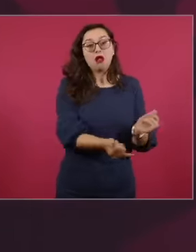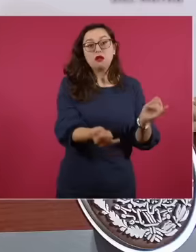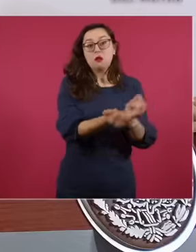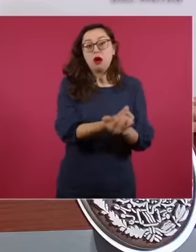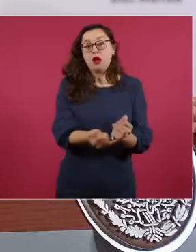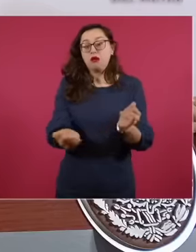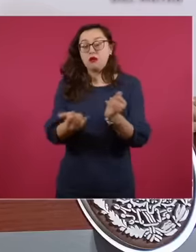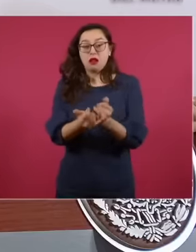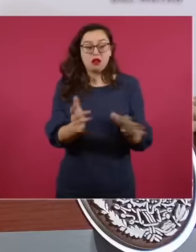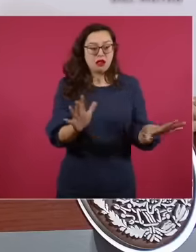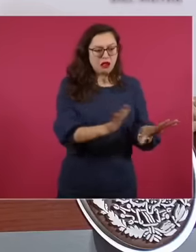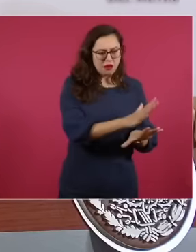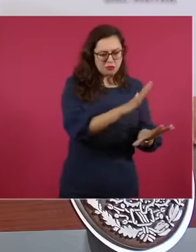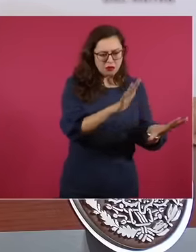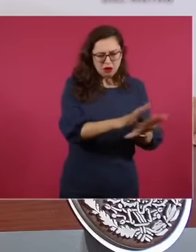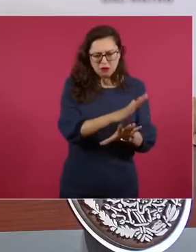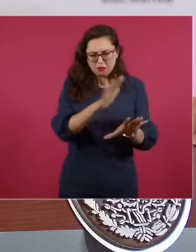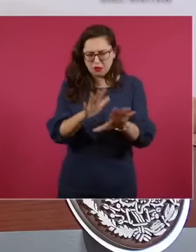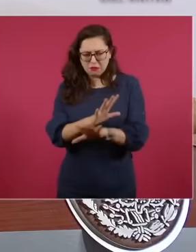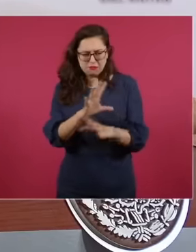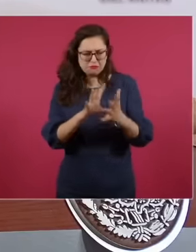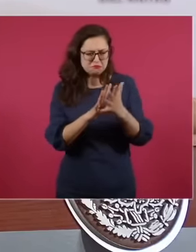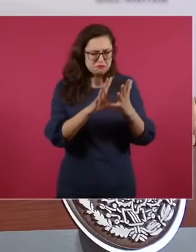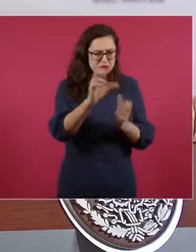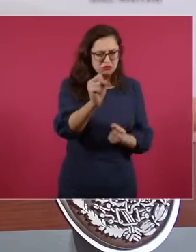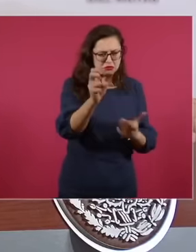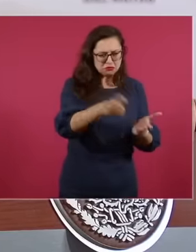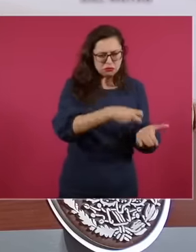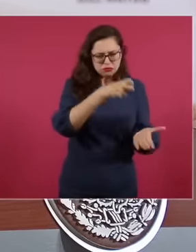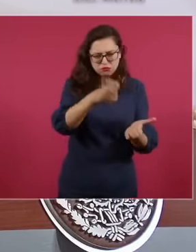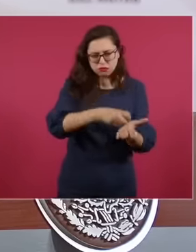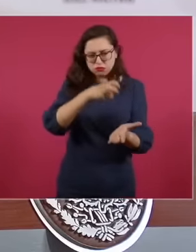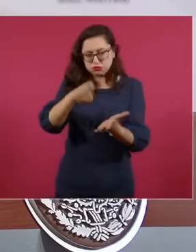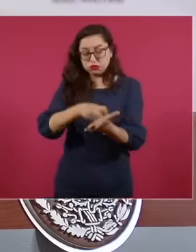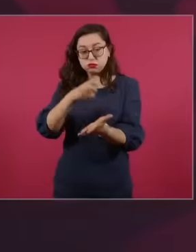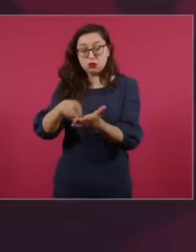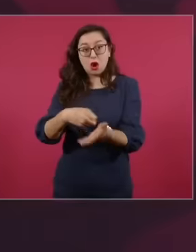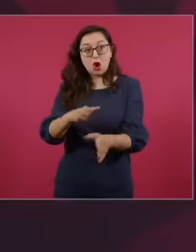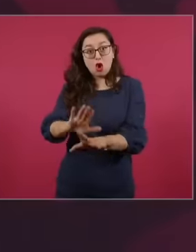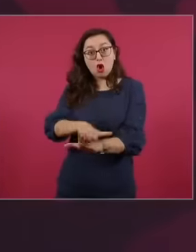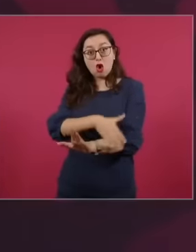but now those of the judicial power no longer